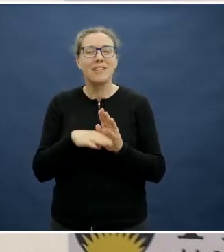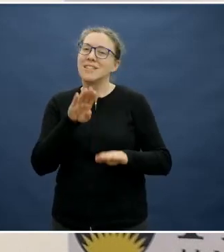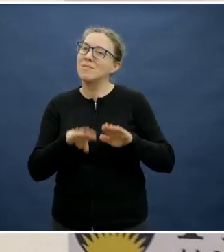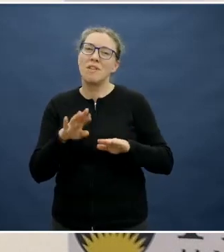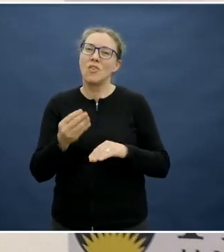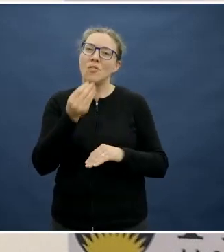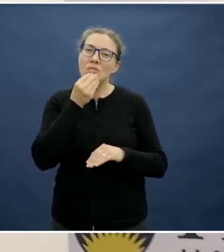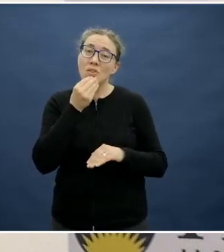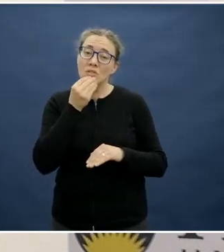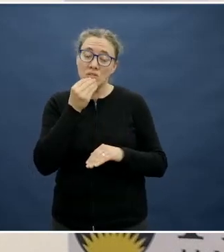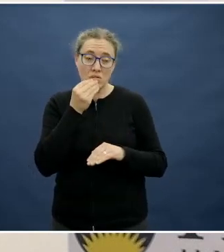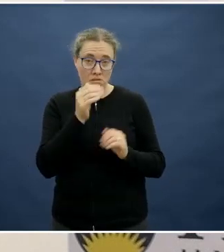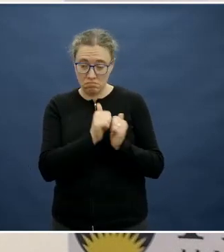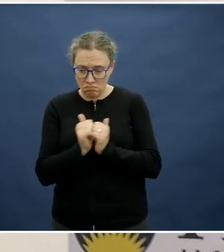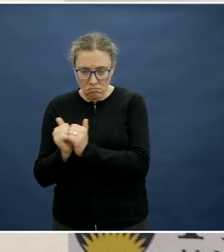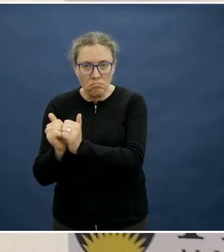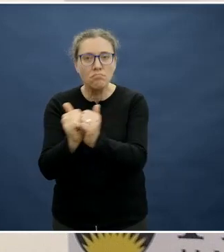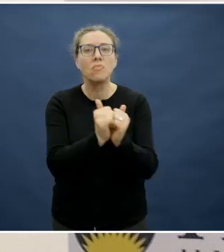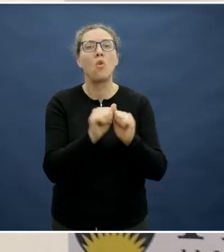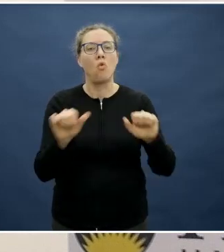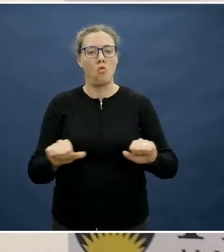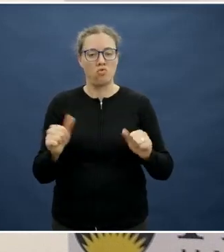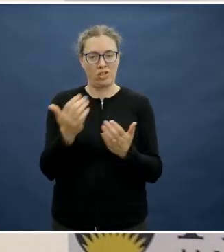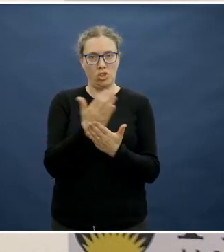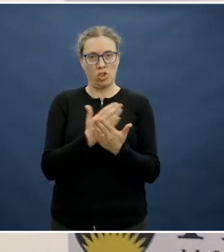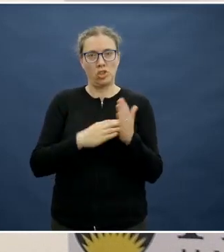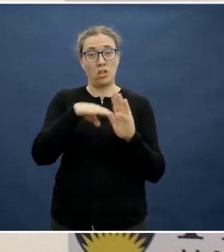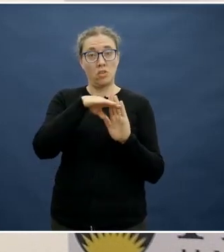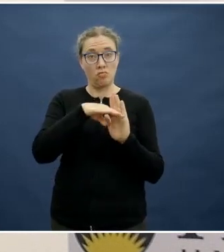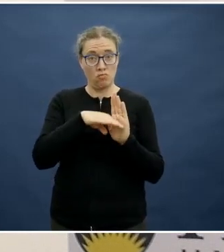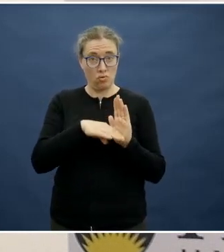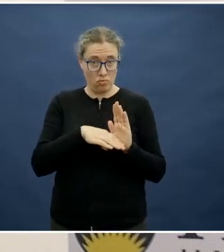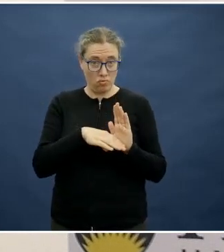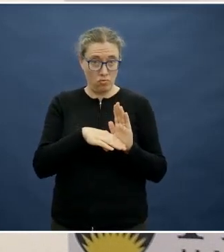You would then give it a chance on a small trip and work up slowly.